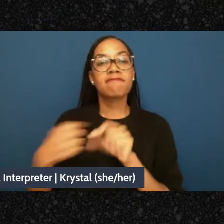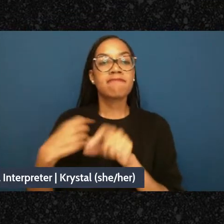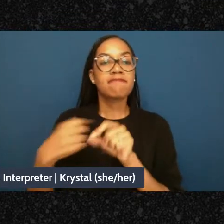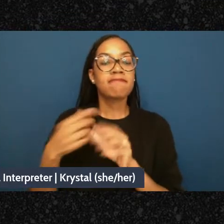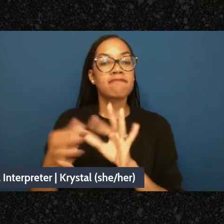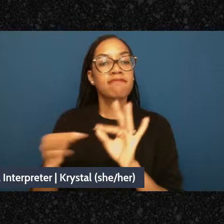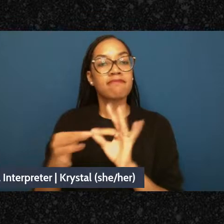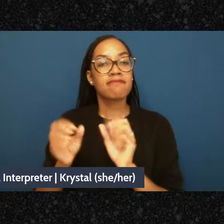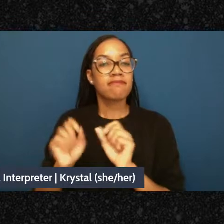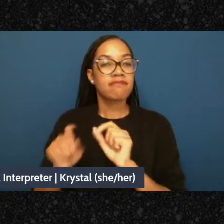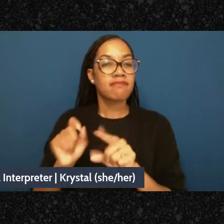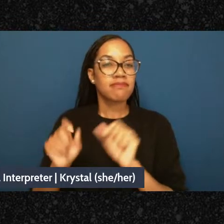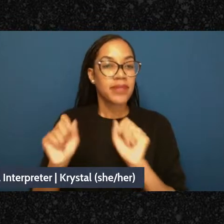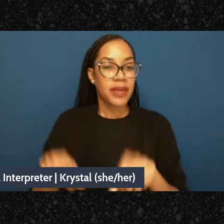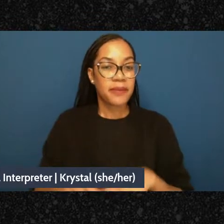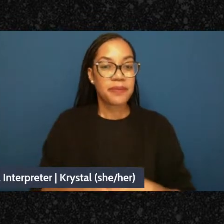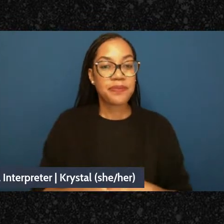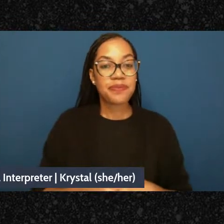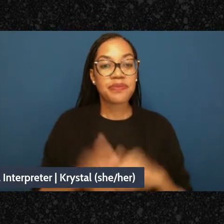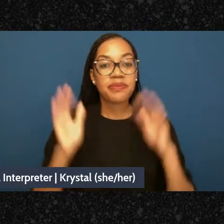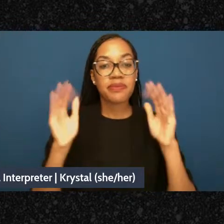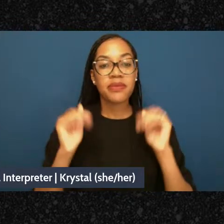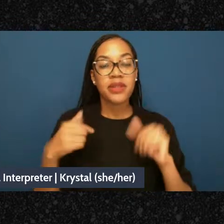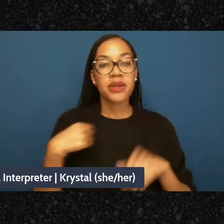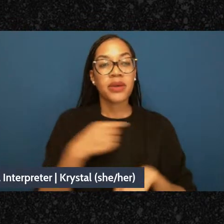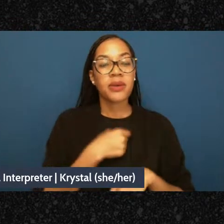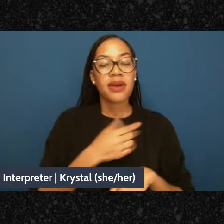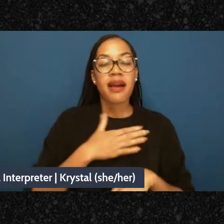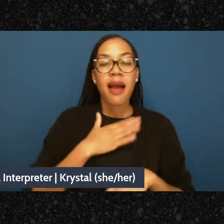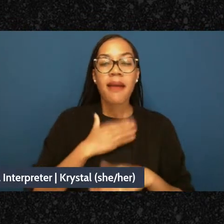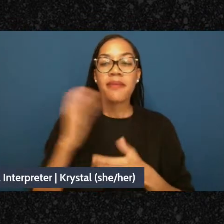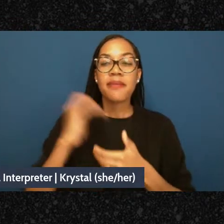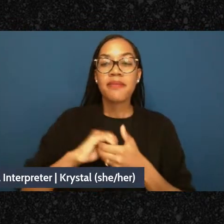We're grateful to be partnering with Fireweed Collective for tonight's workshop. Special thanks